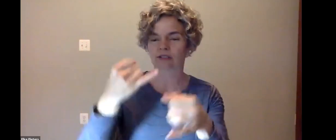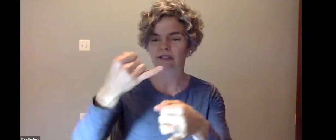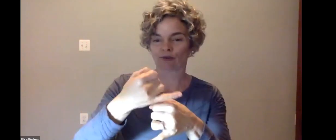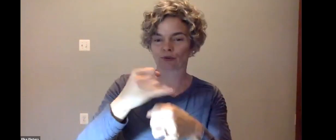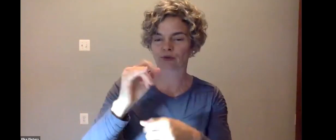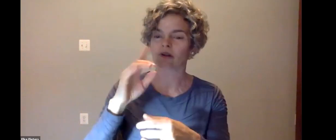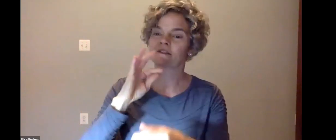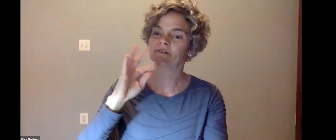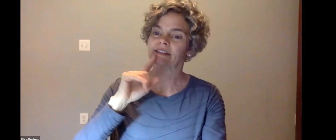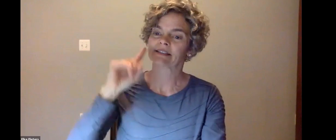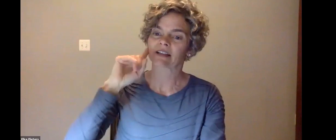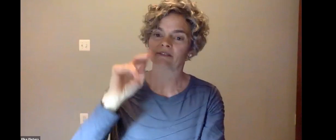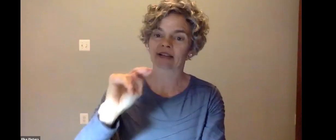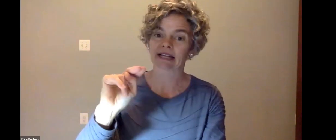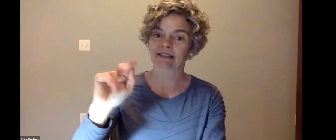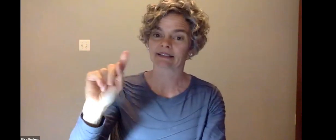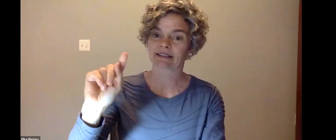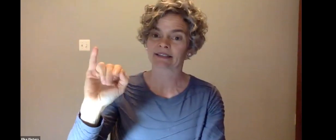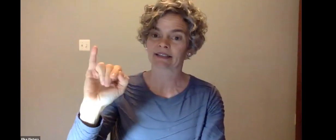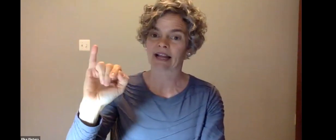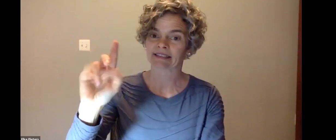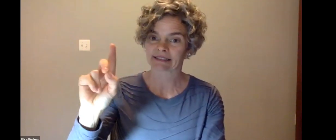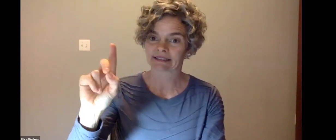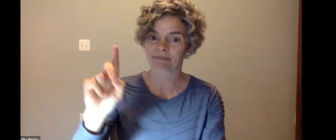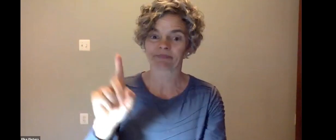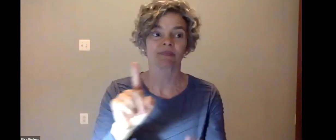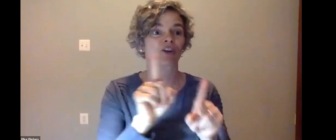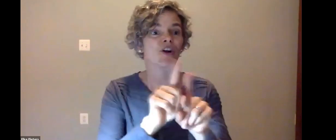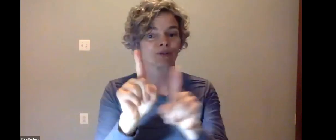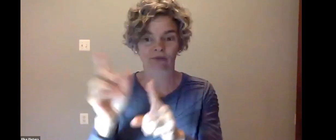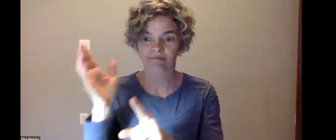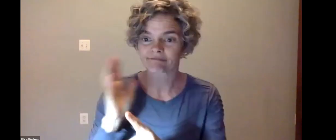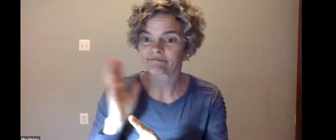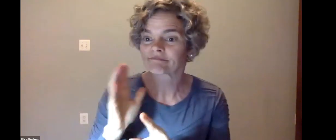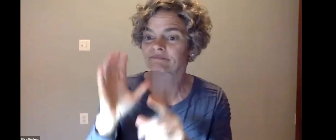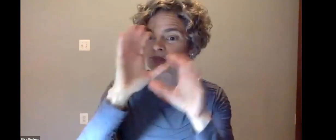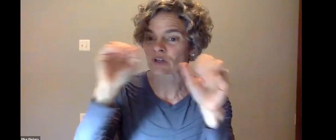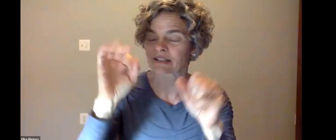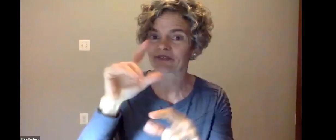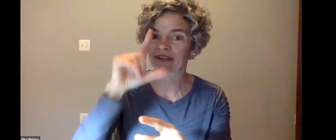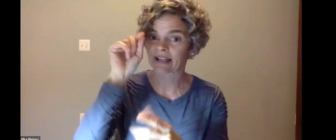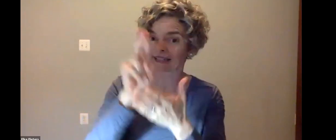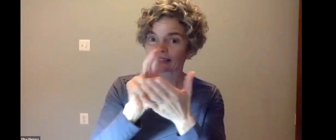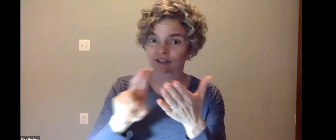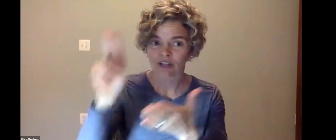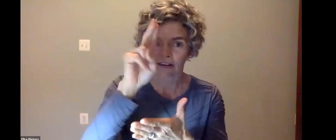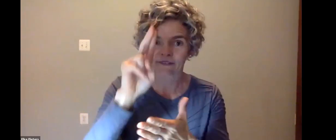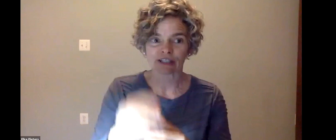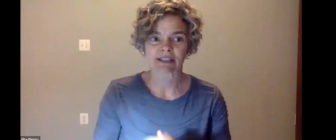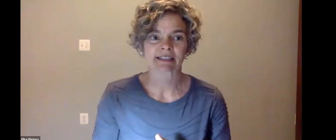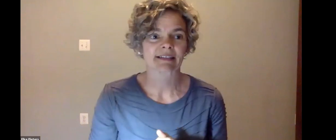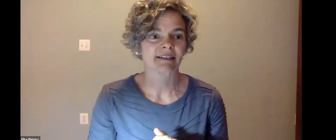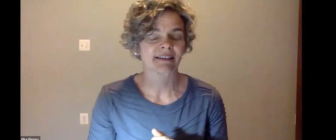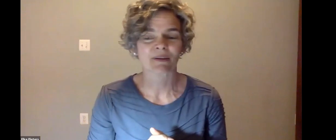professional as well as Deaf advocacy organizations, including serving as a president of the National Technical